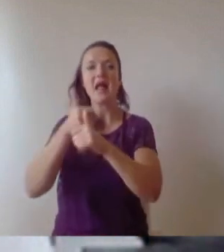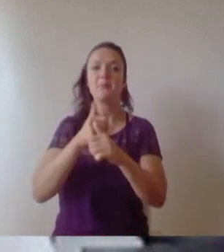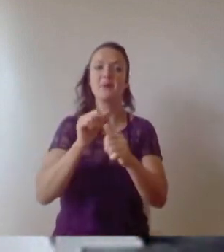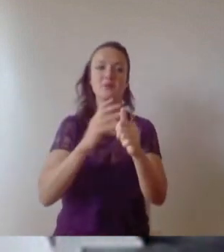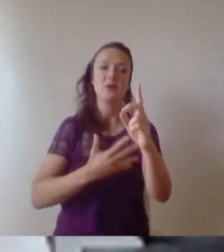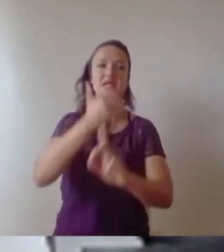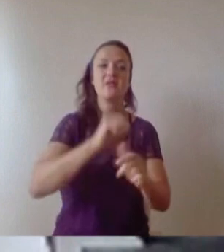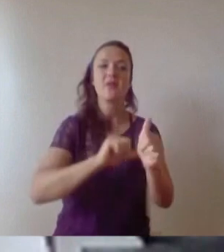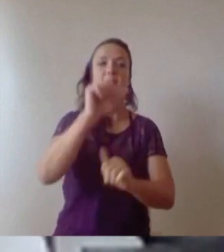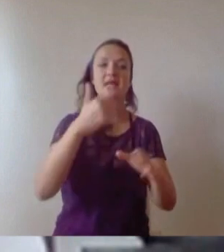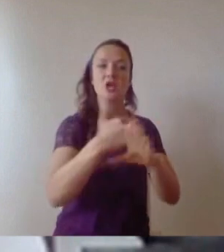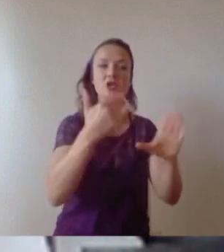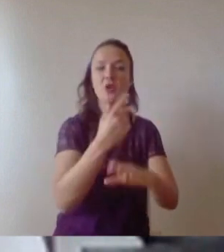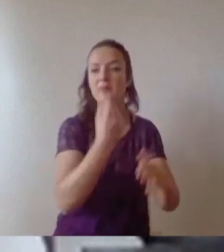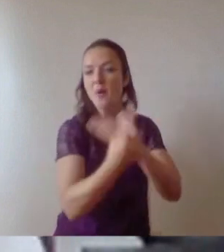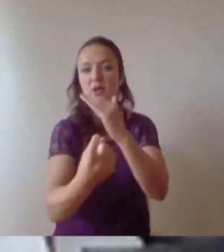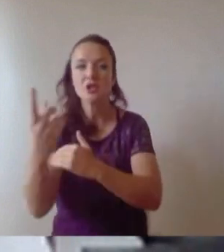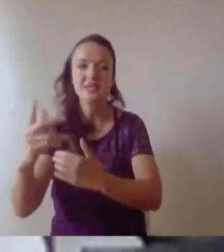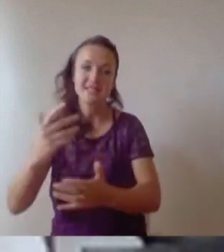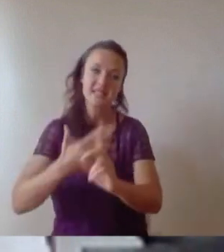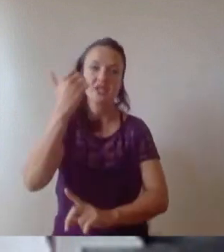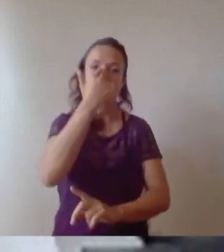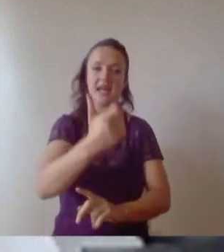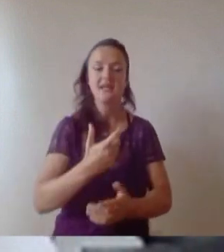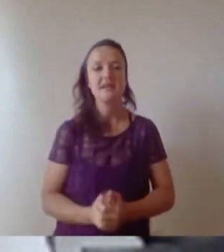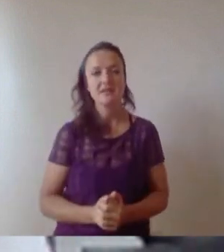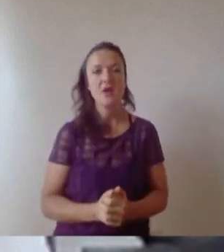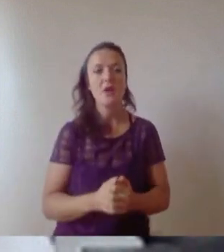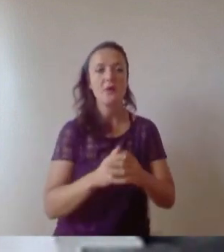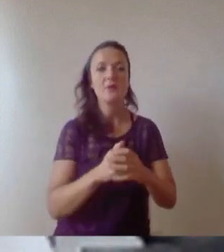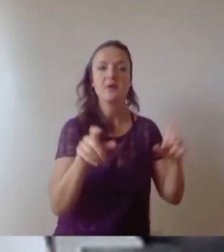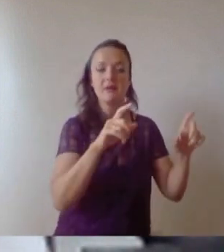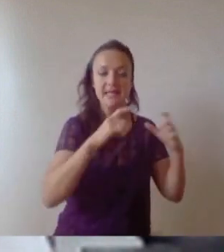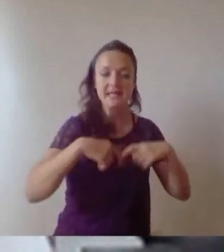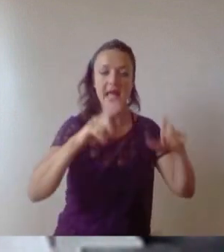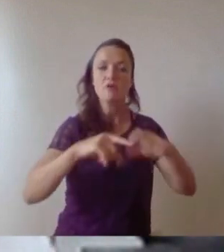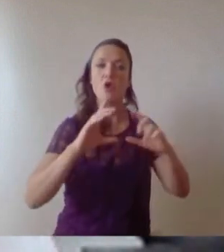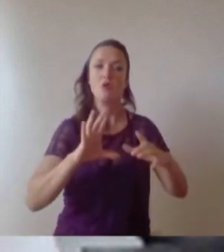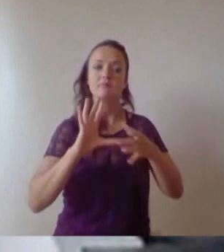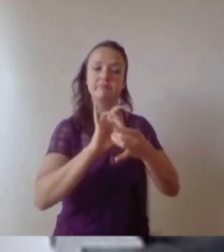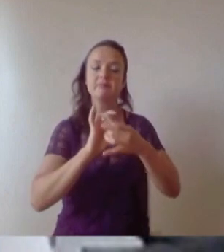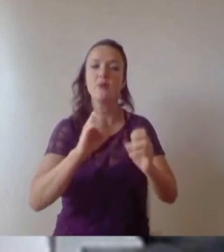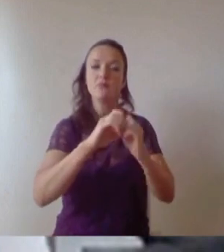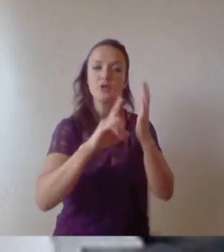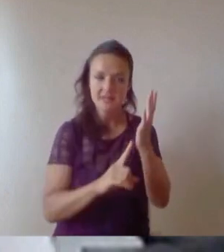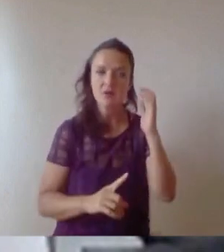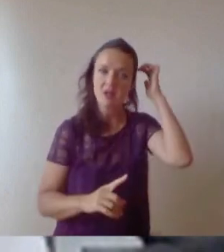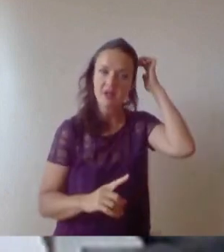you stay connected to what's going on in Bristol. And don't feel afraid to leverage Bristol's network and also give back to it. It's a really great thing, the more you